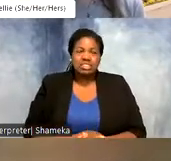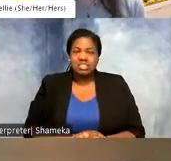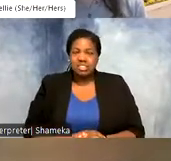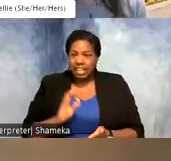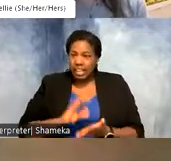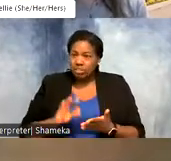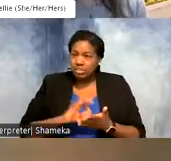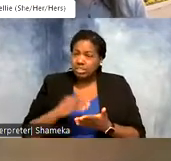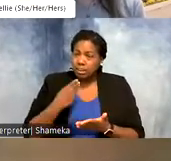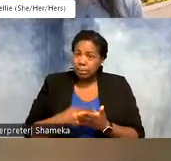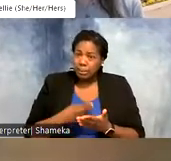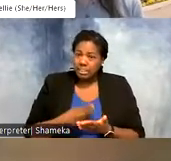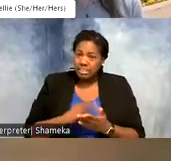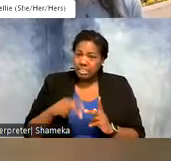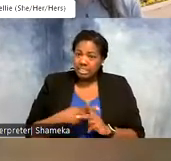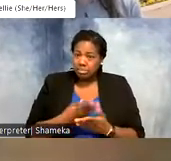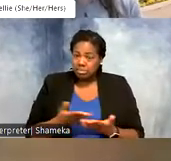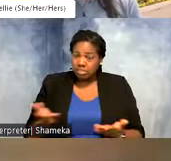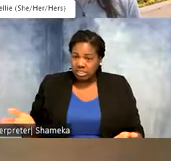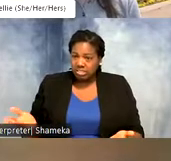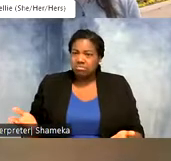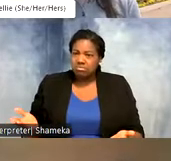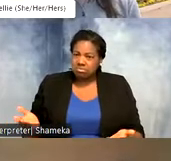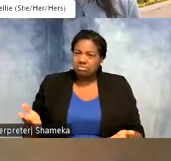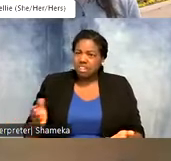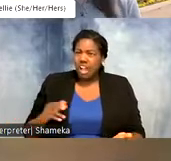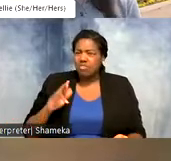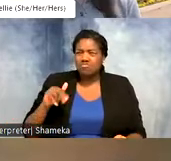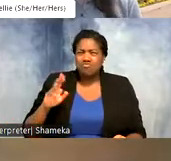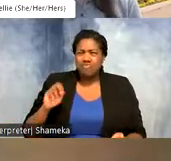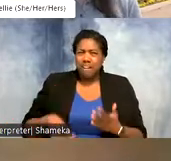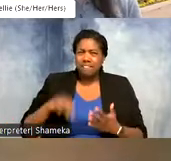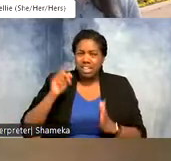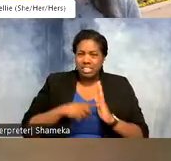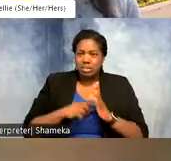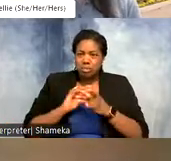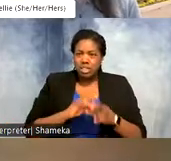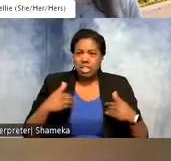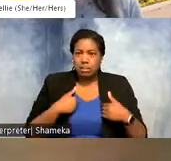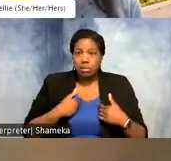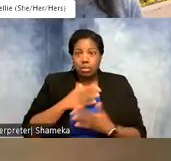those sorts of things. And I rarely had an example about animals, which I really like. And so I liked